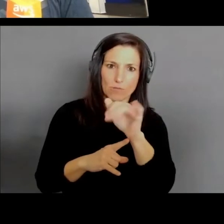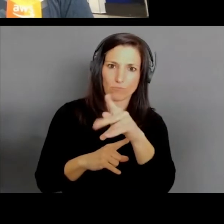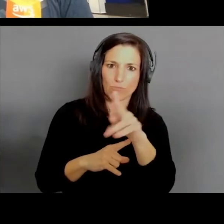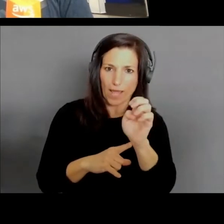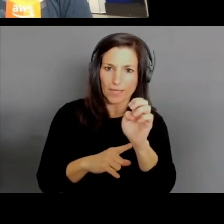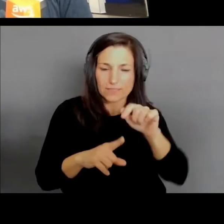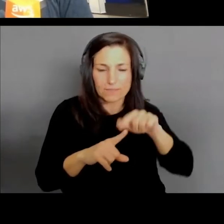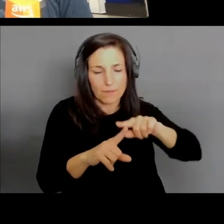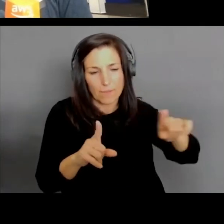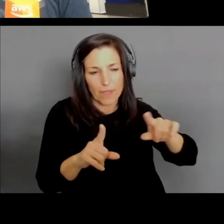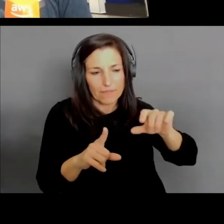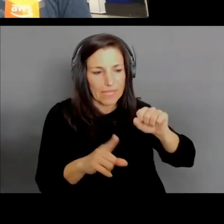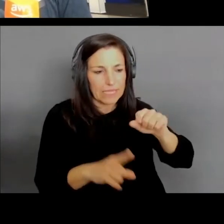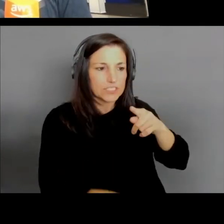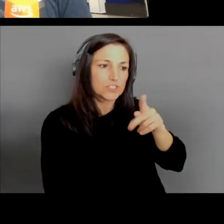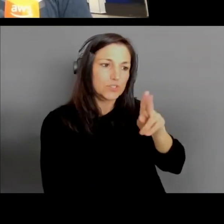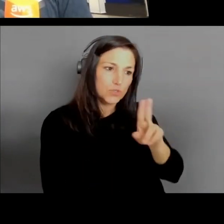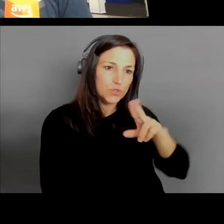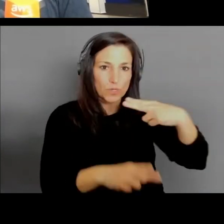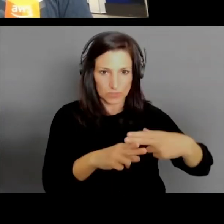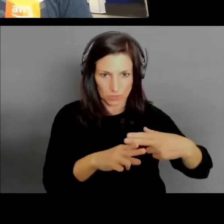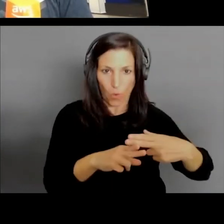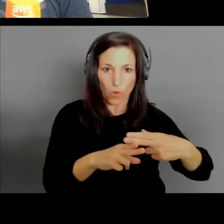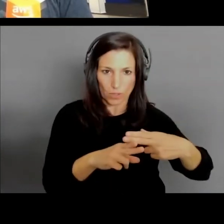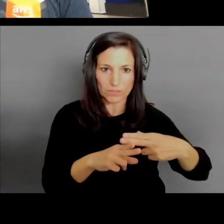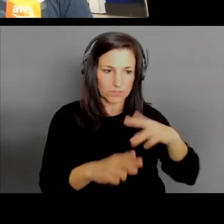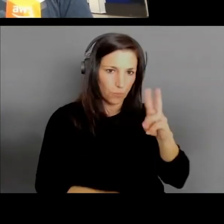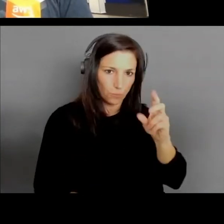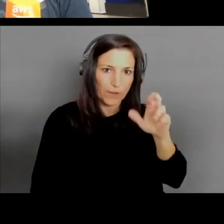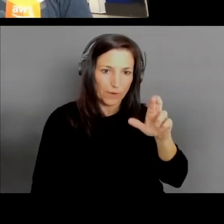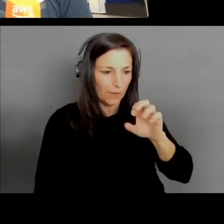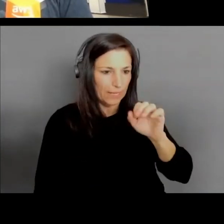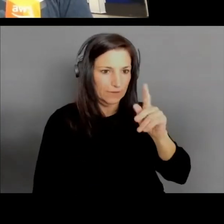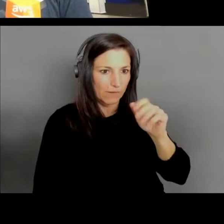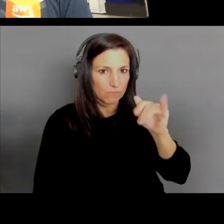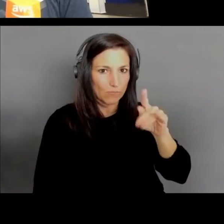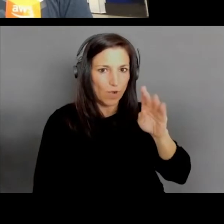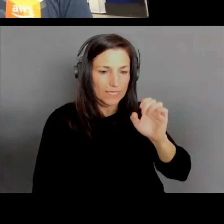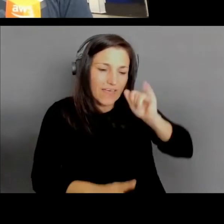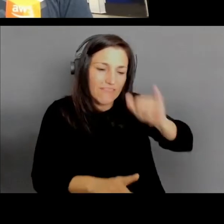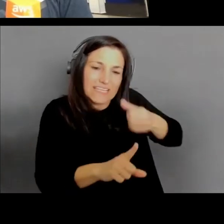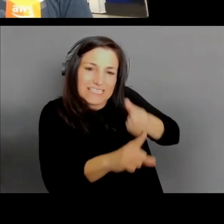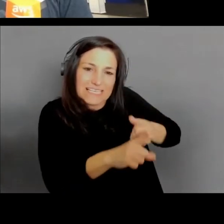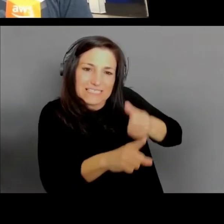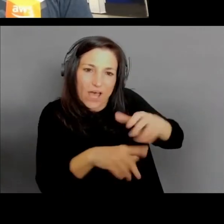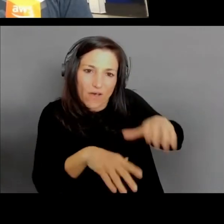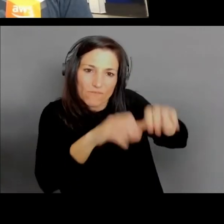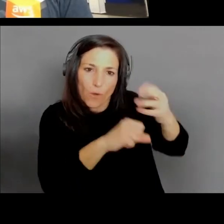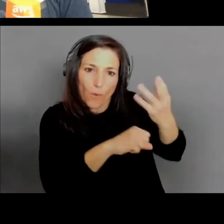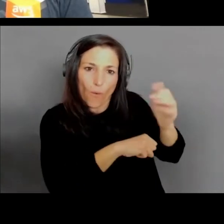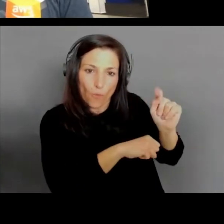That's the self hosted version. That's the customer's software distribution process.